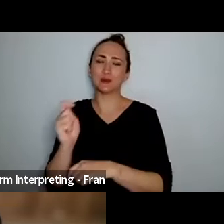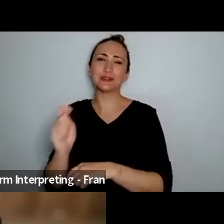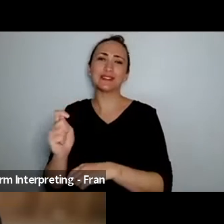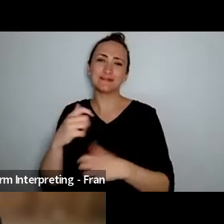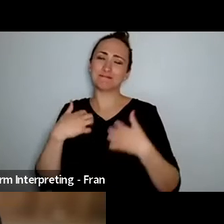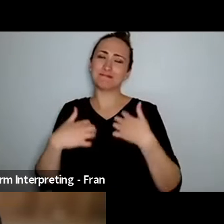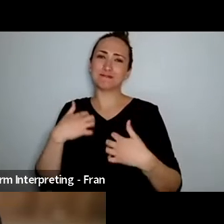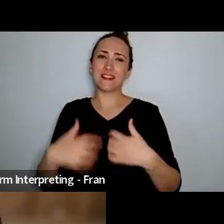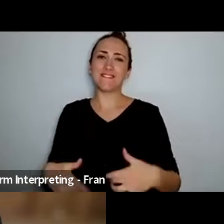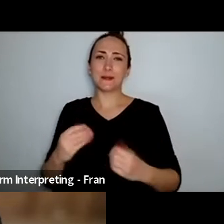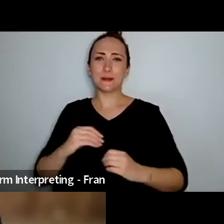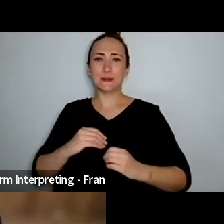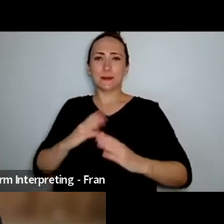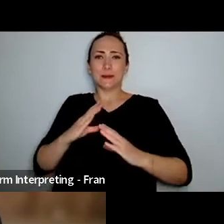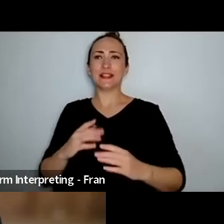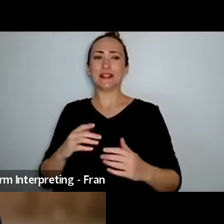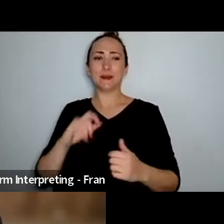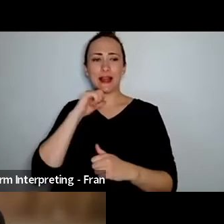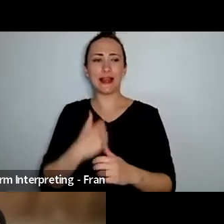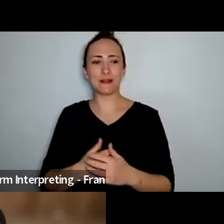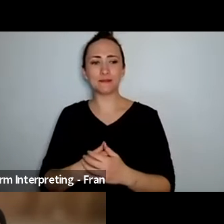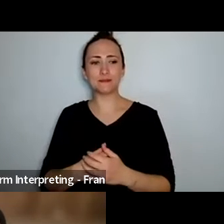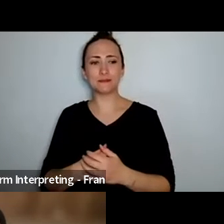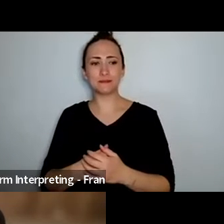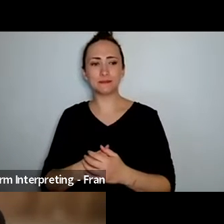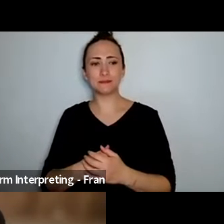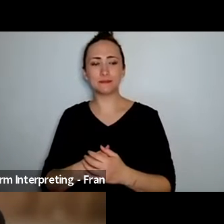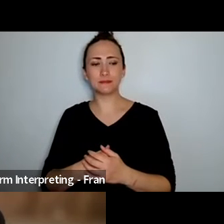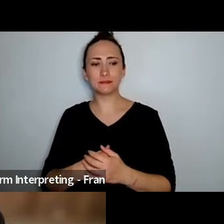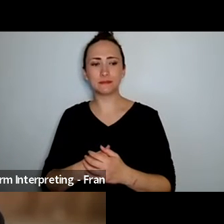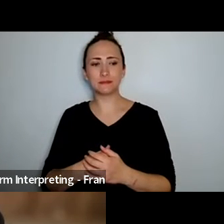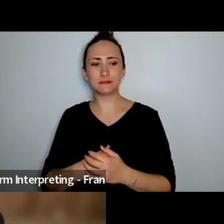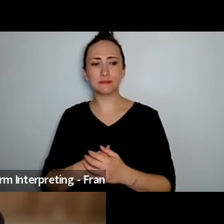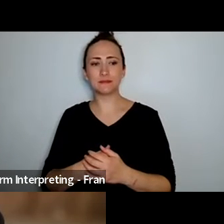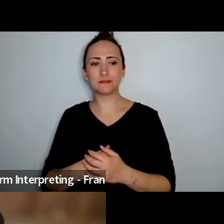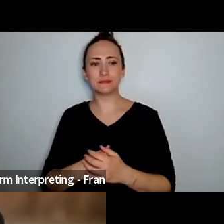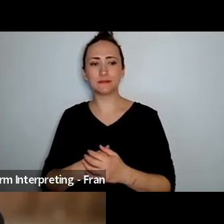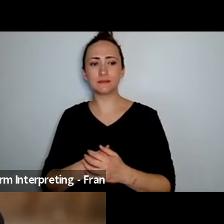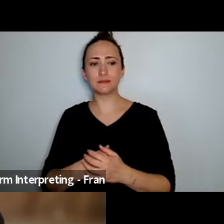and Marc I have another question for you because the you know, the masked warriors they sit